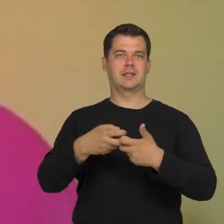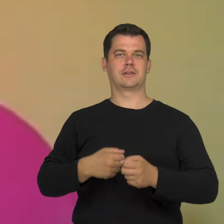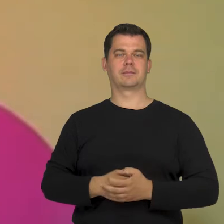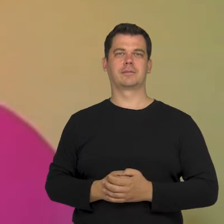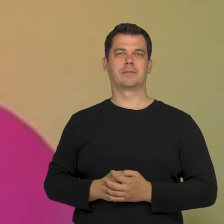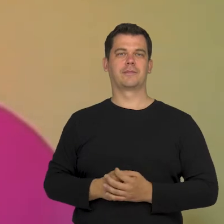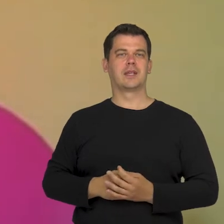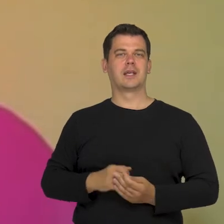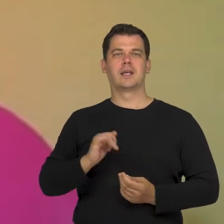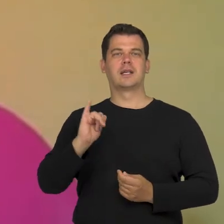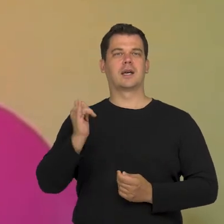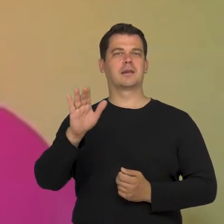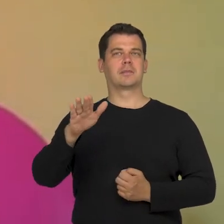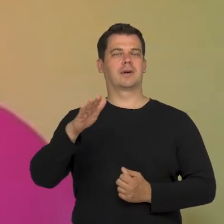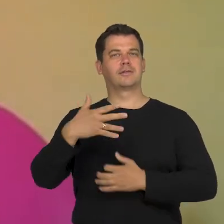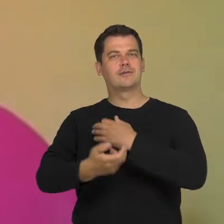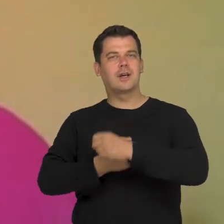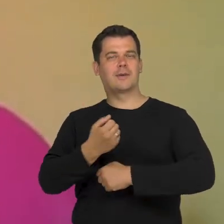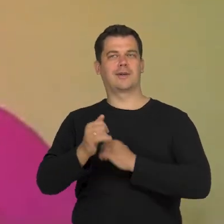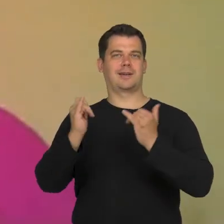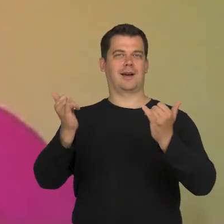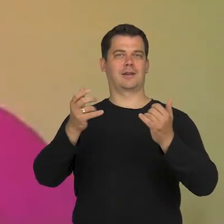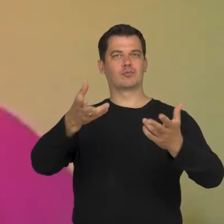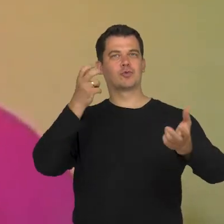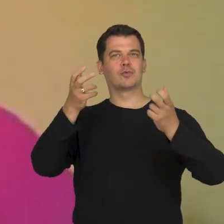Which works or plays?